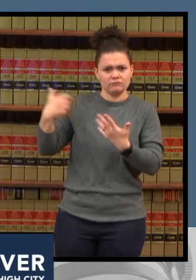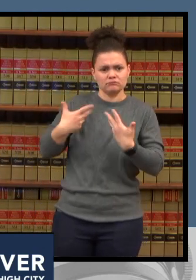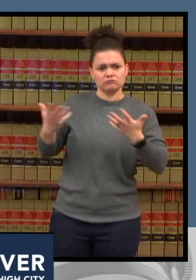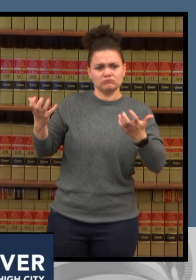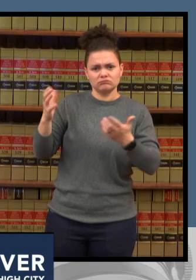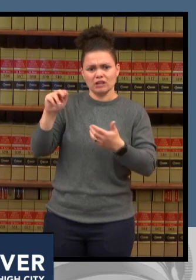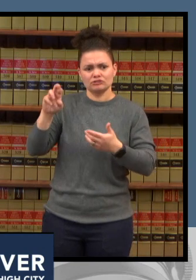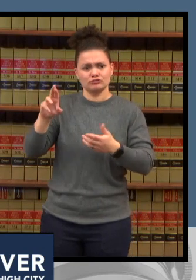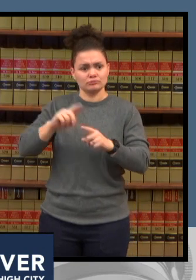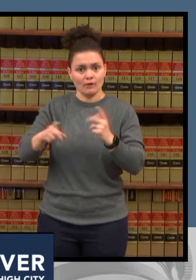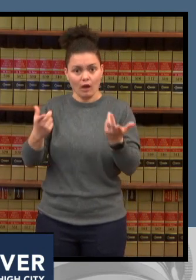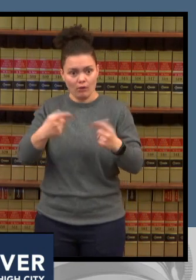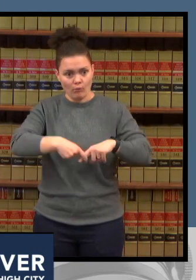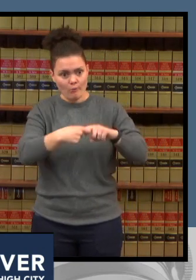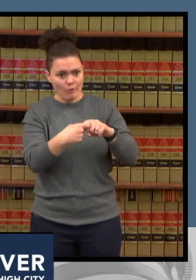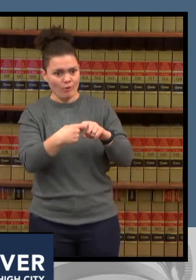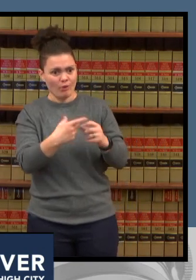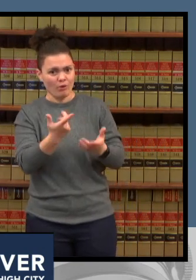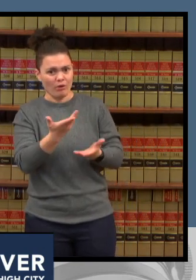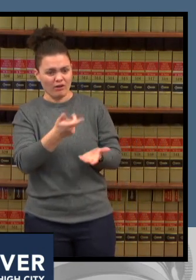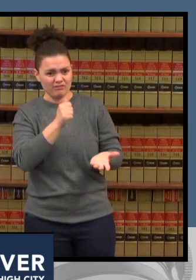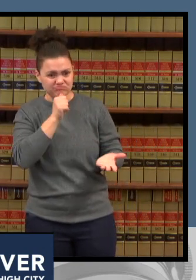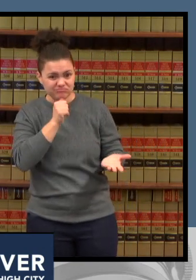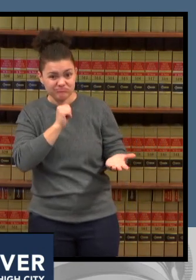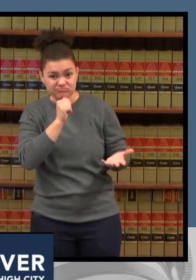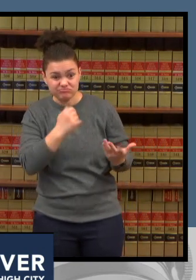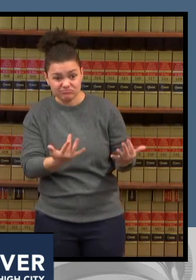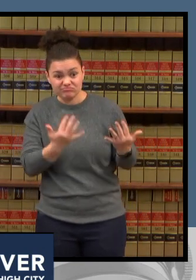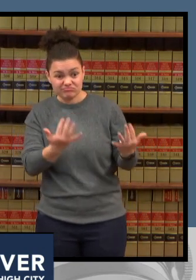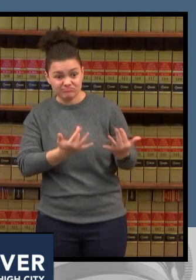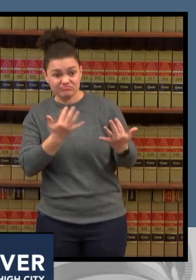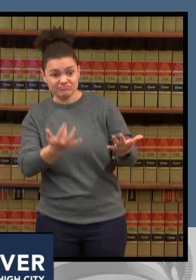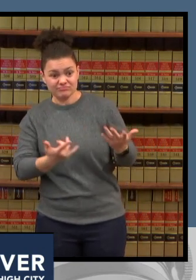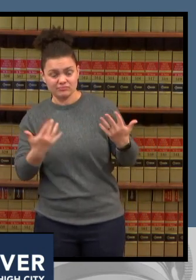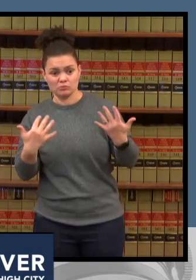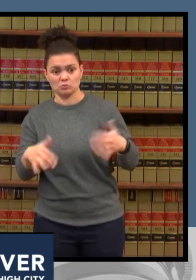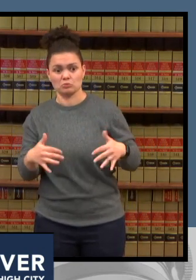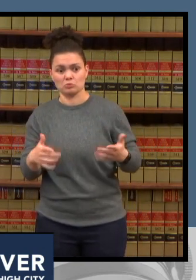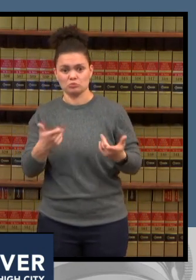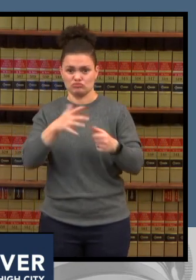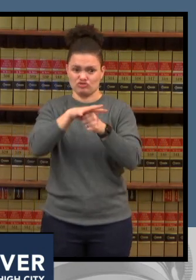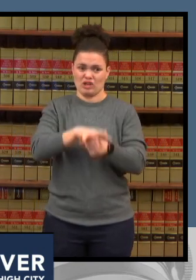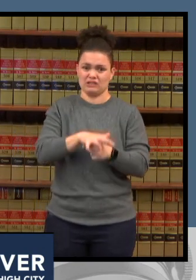distress for our healthcare workers but boy we we have such empathy for our patients who are delayed